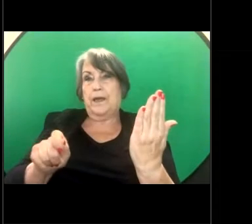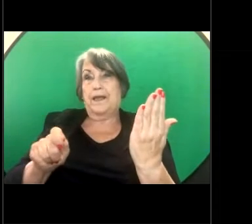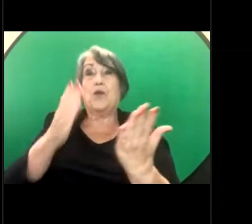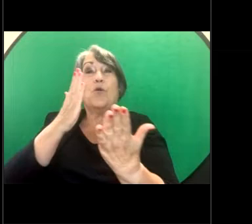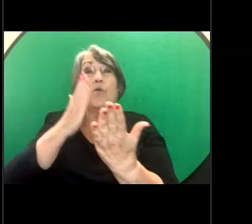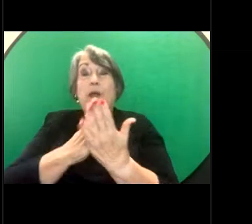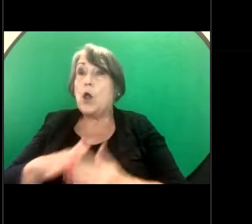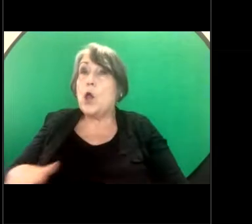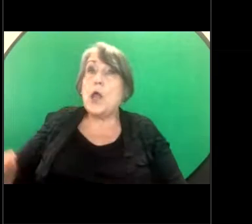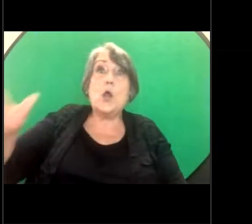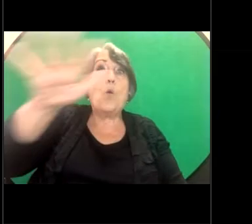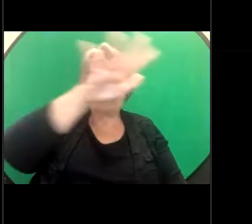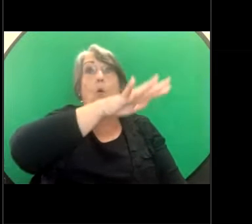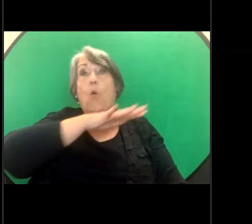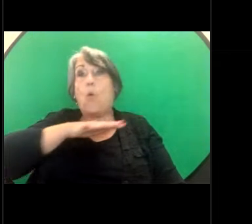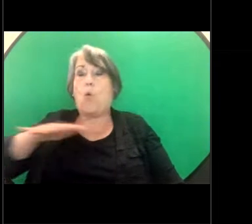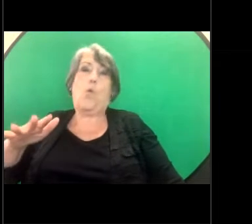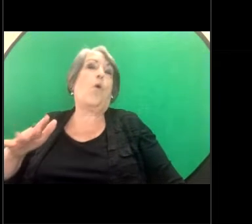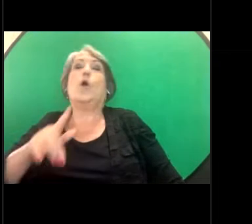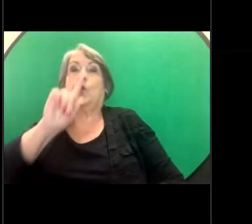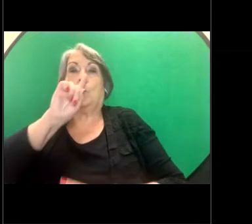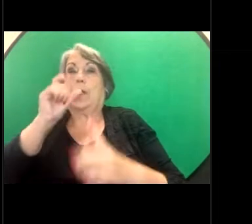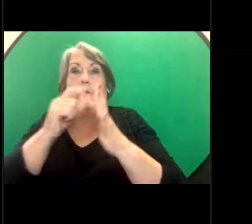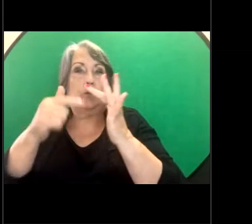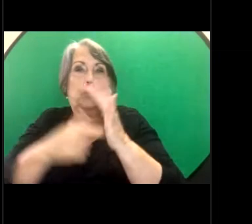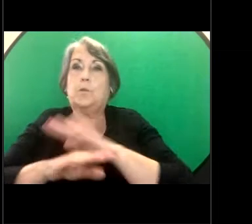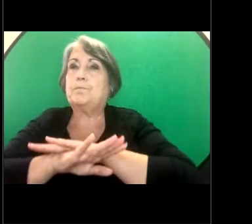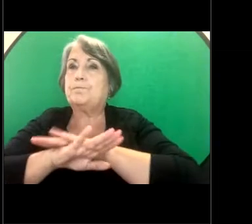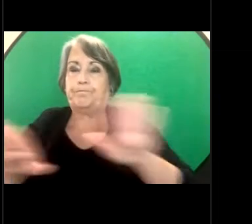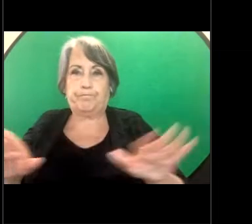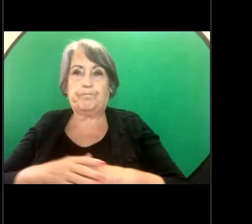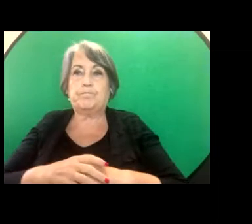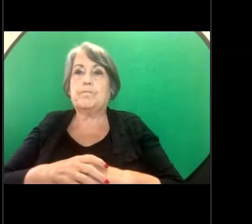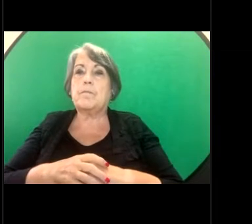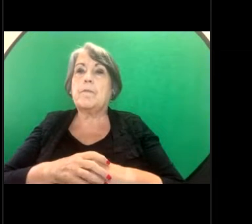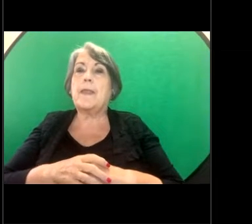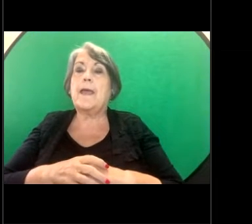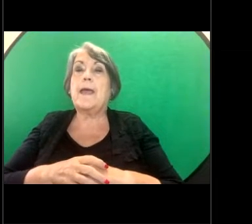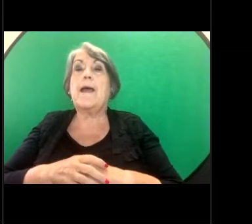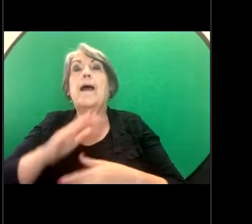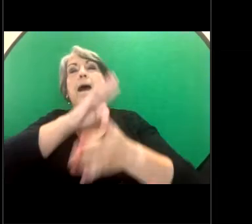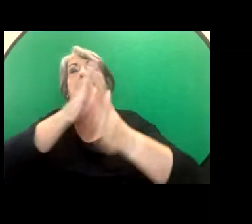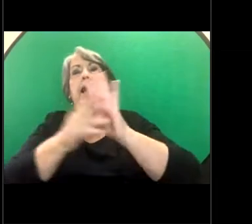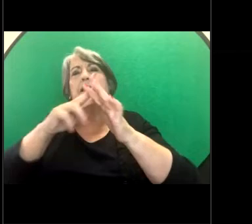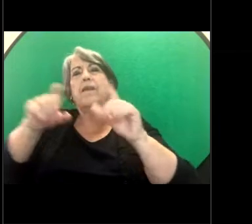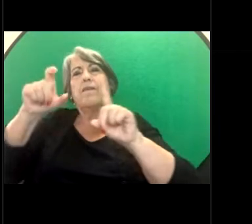every circumstance that you could come across. Under the Federal legislation it is unlawful